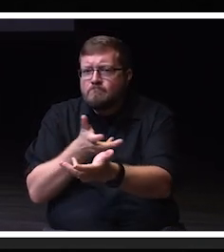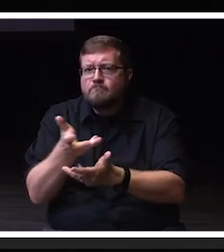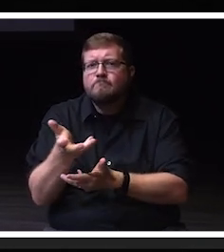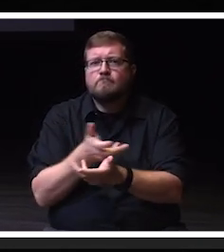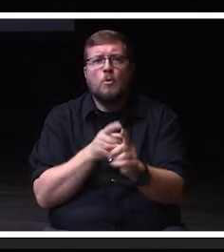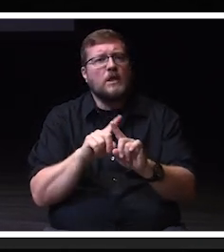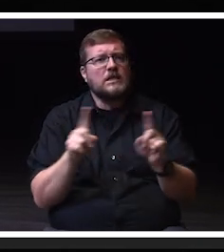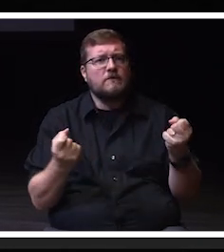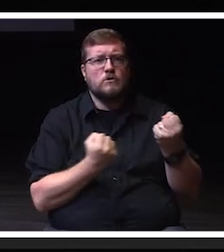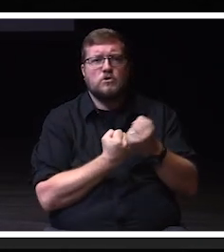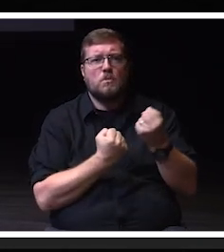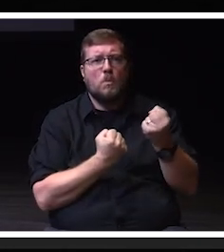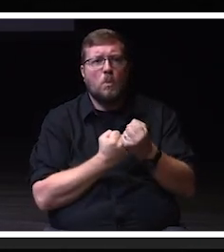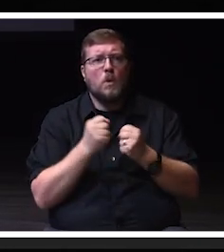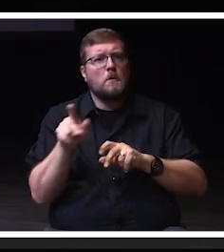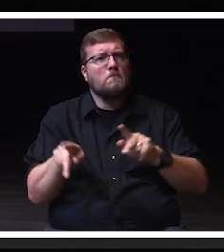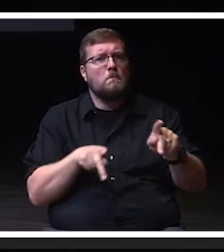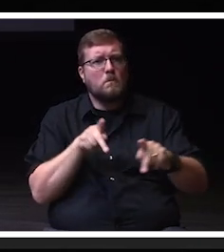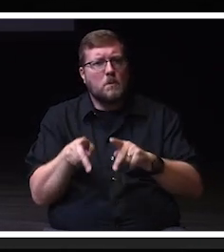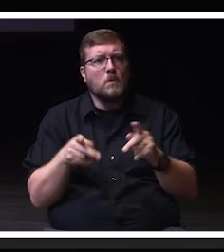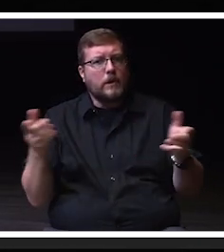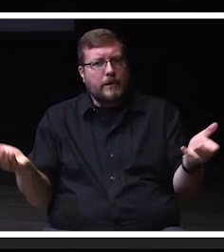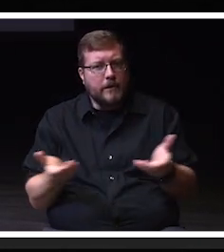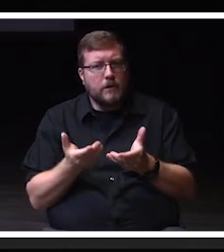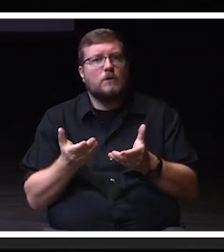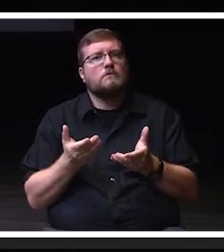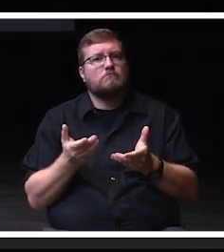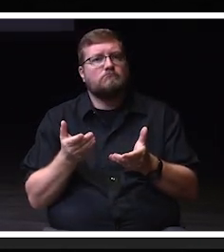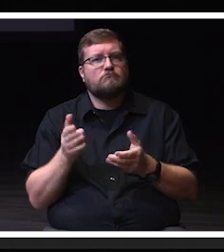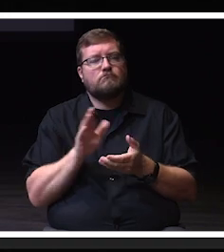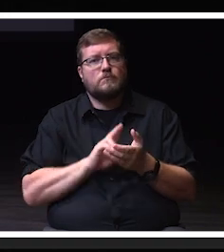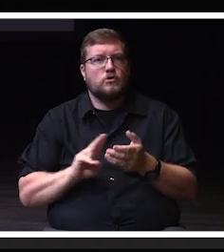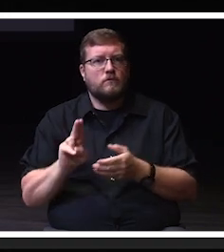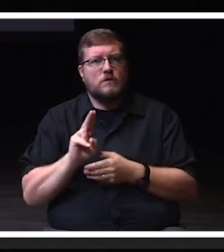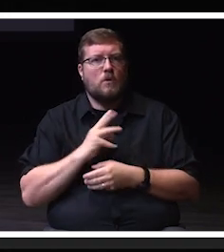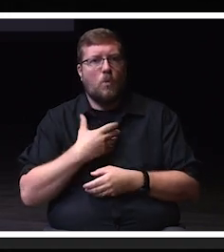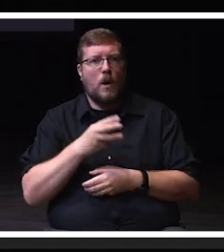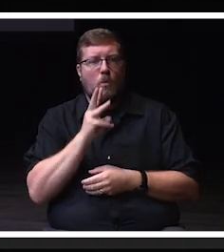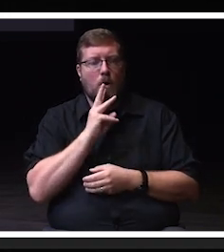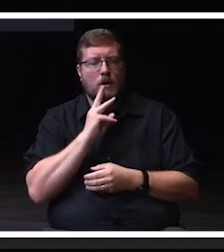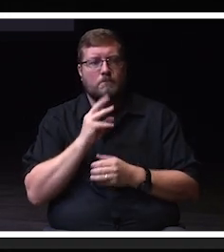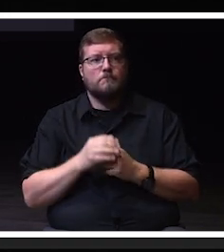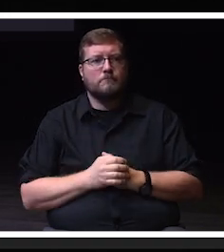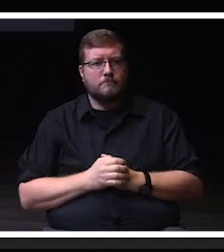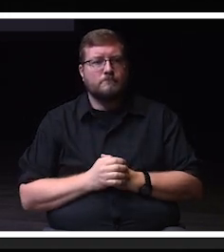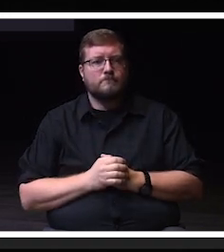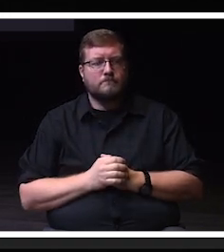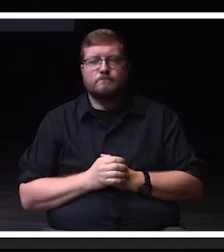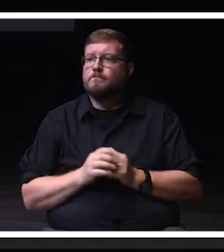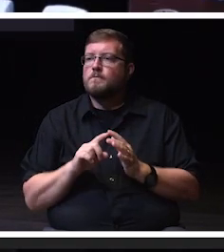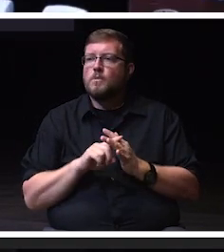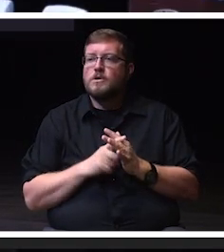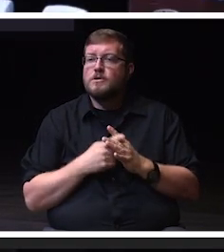from our campus community. As we begin today's program,